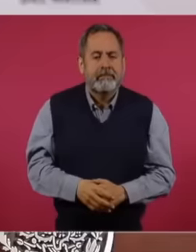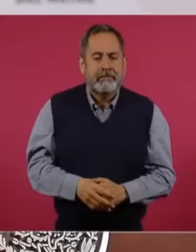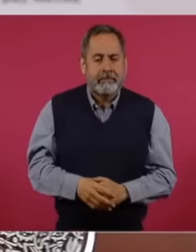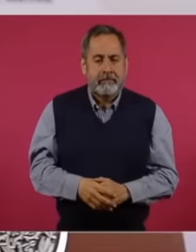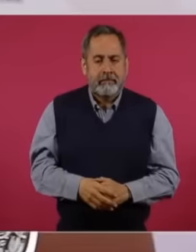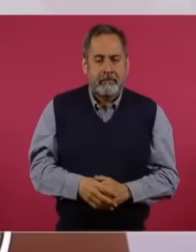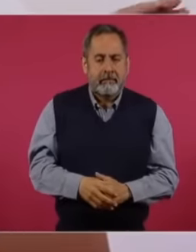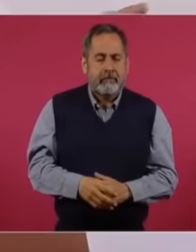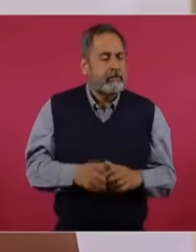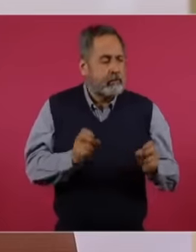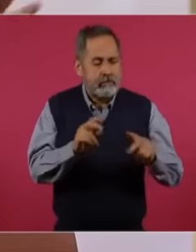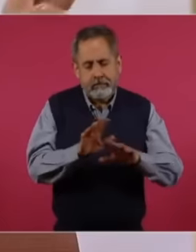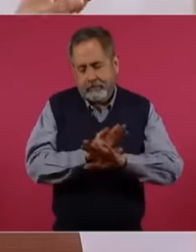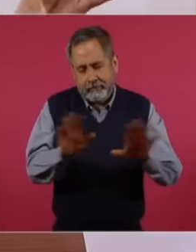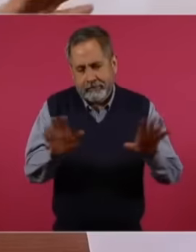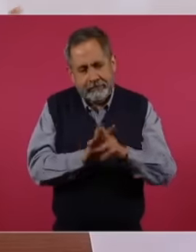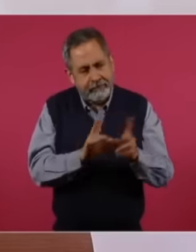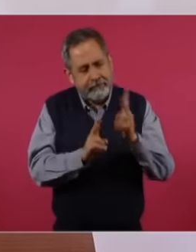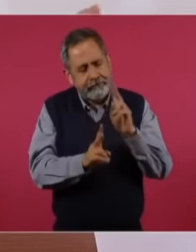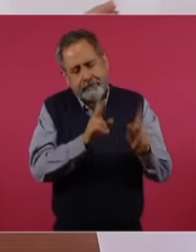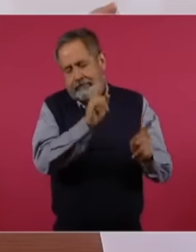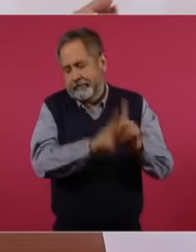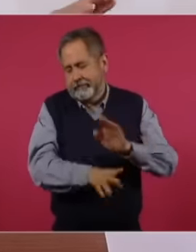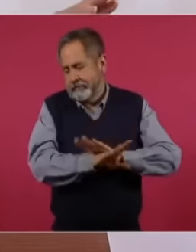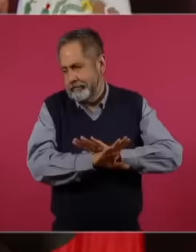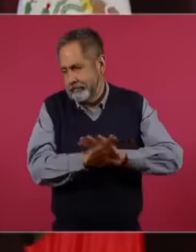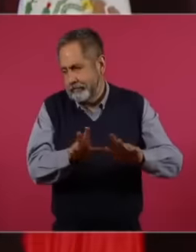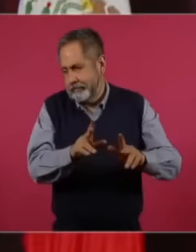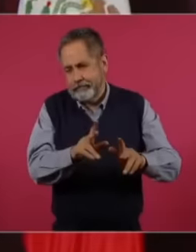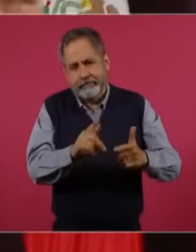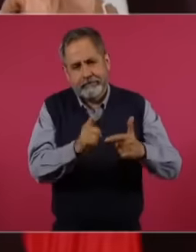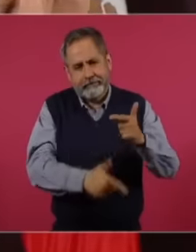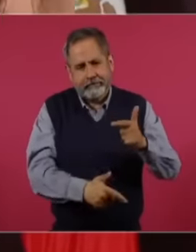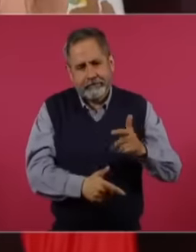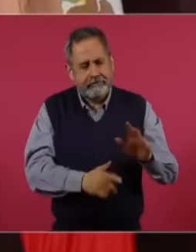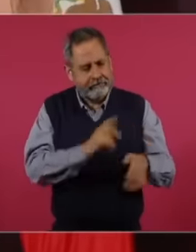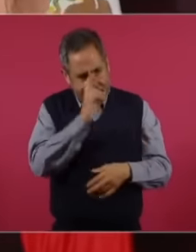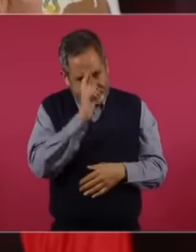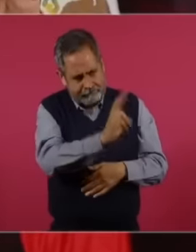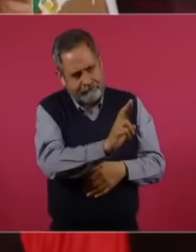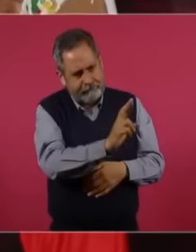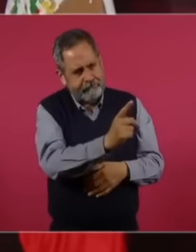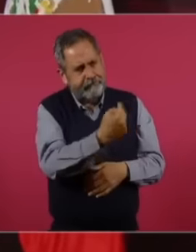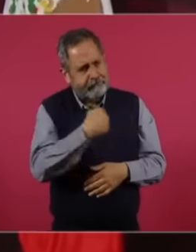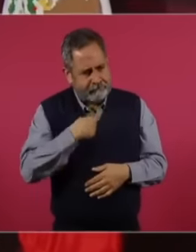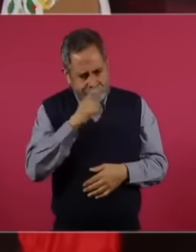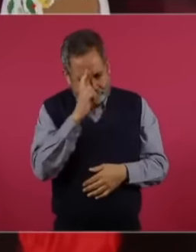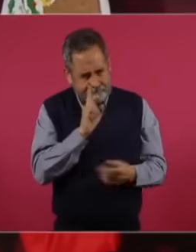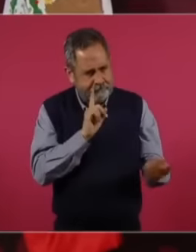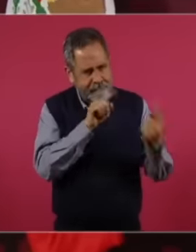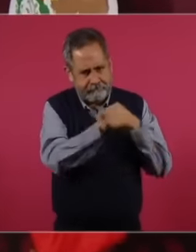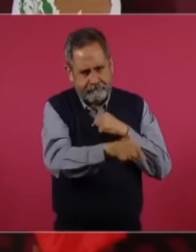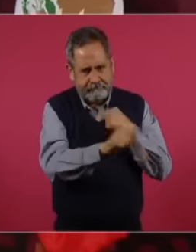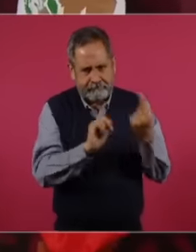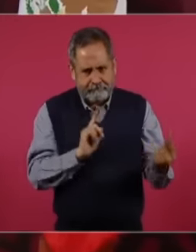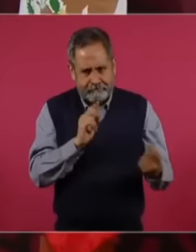Say, we no longer speak, we no longer speak, we respect each other, so older people,